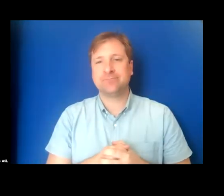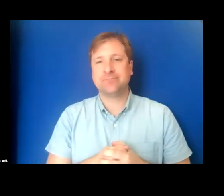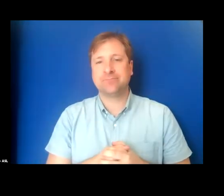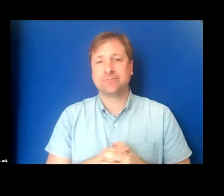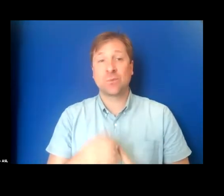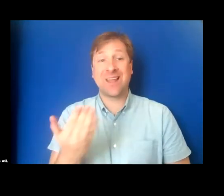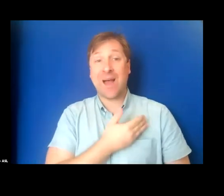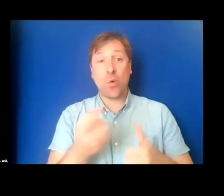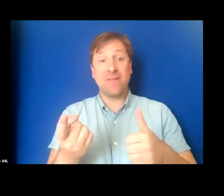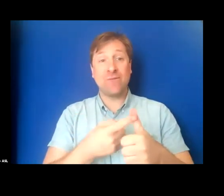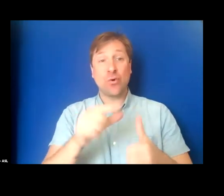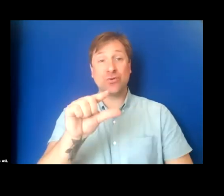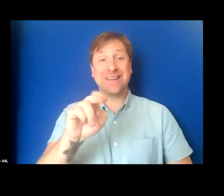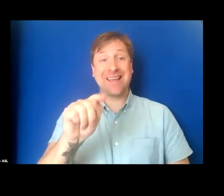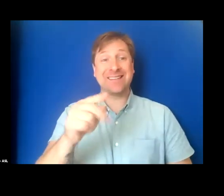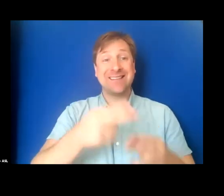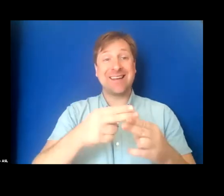Our first guest is Jade Bryan.